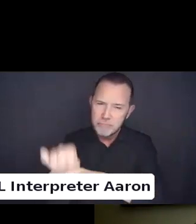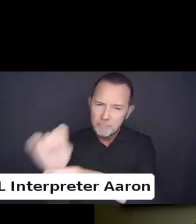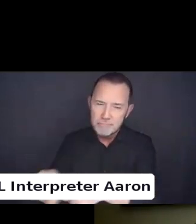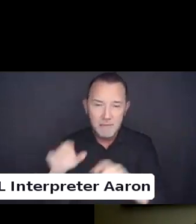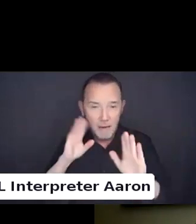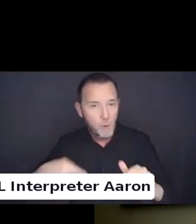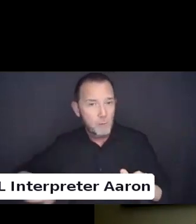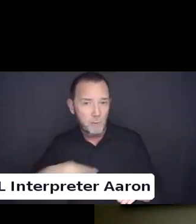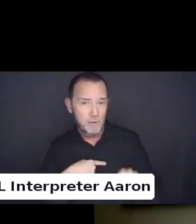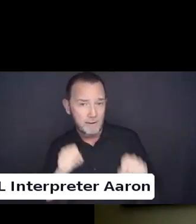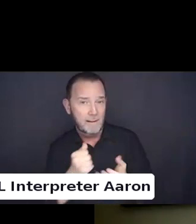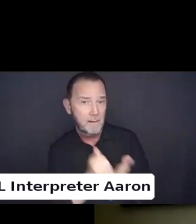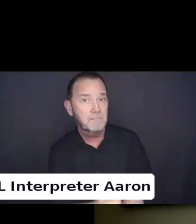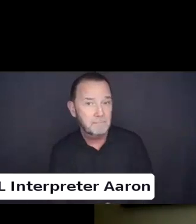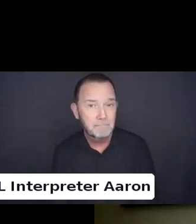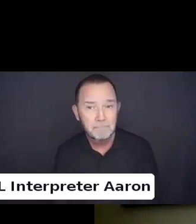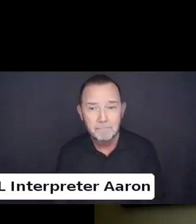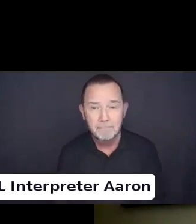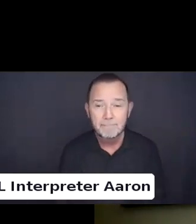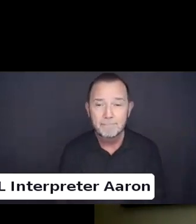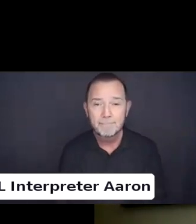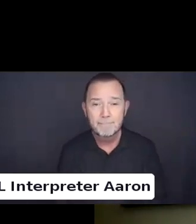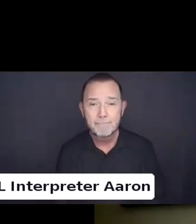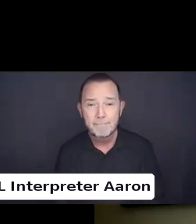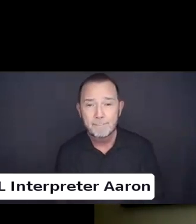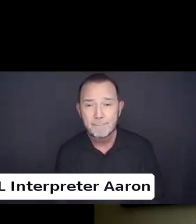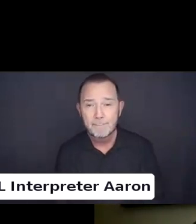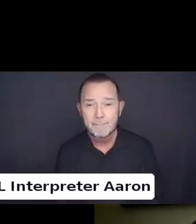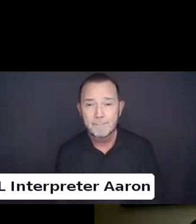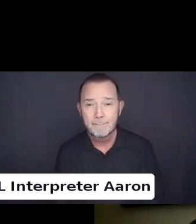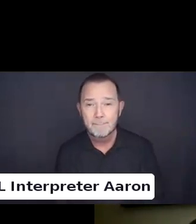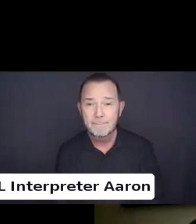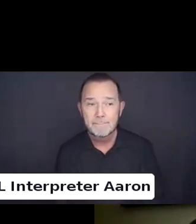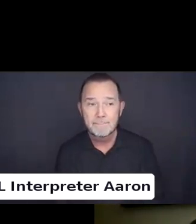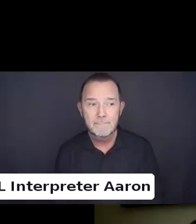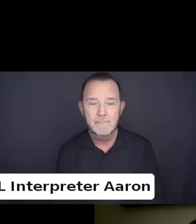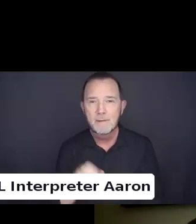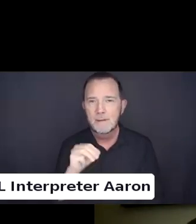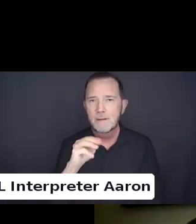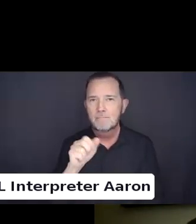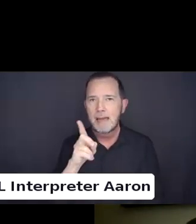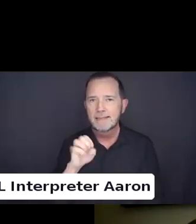Thank you. That is an awesome answer.